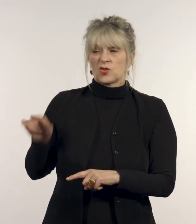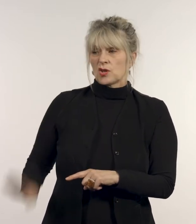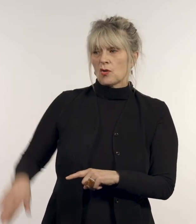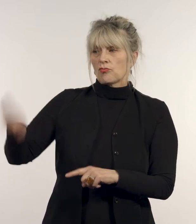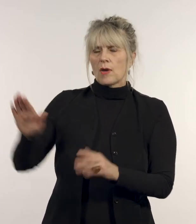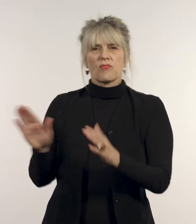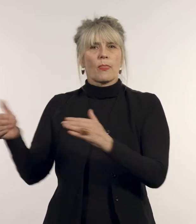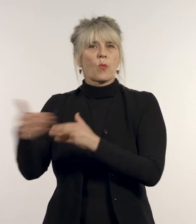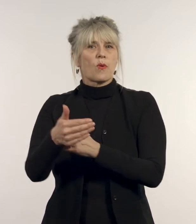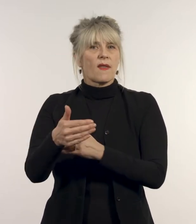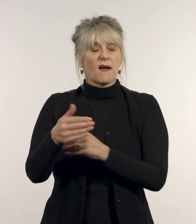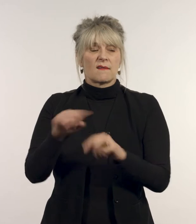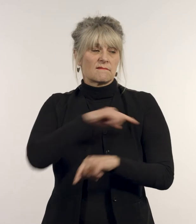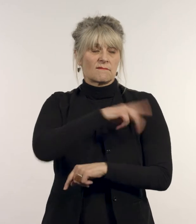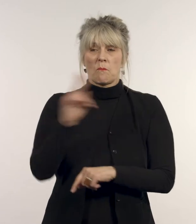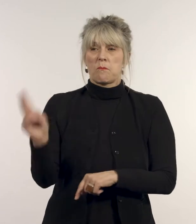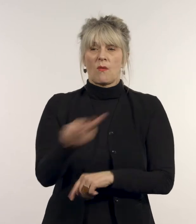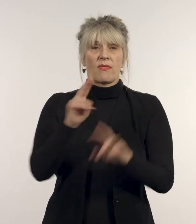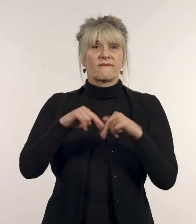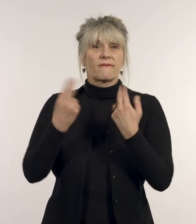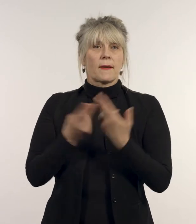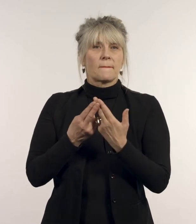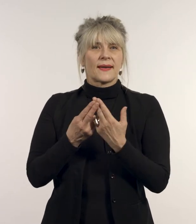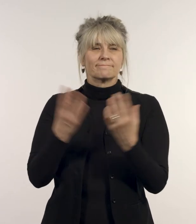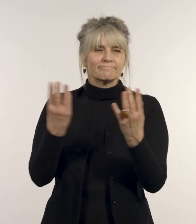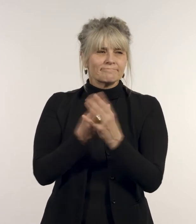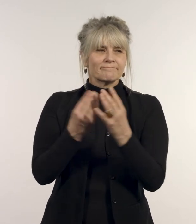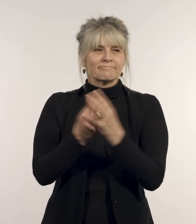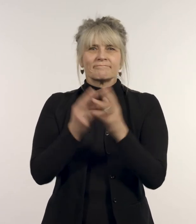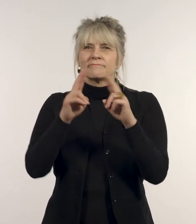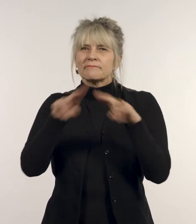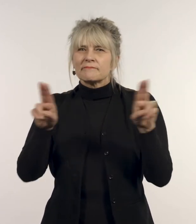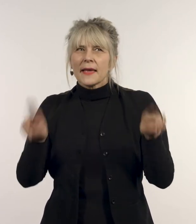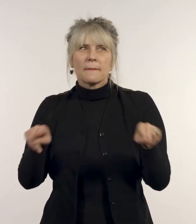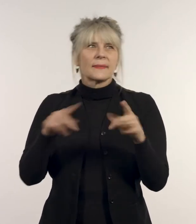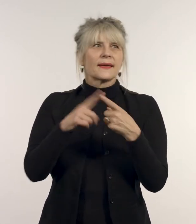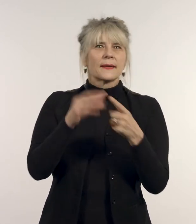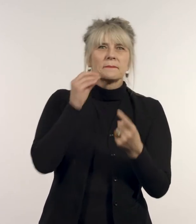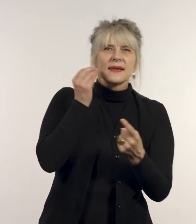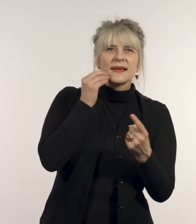Carment says ‘She grew up around the corner, and our families picnicked and camped together.